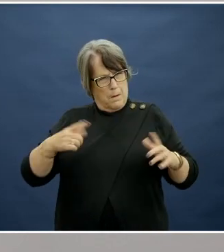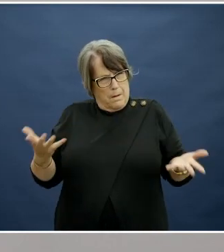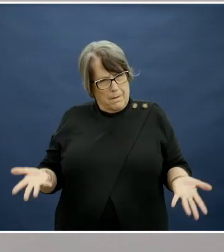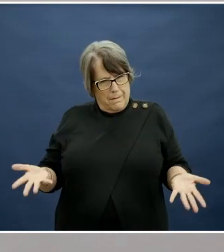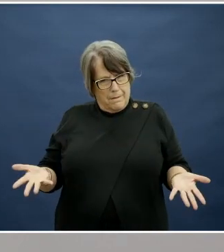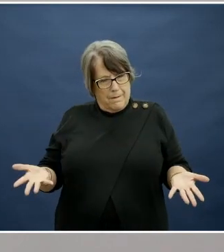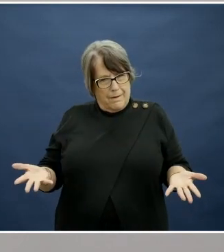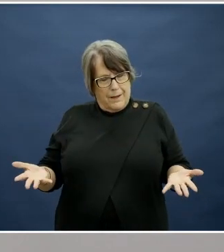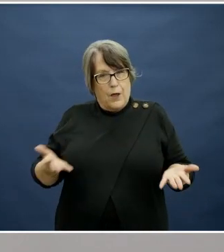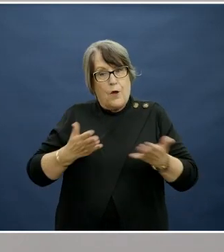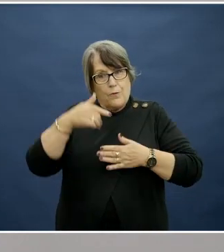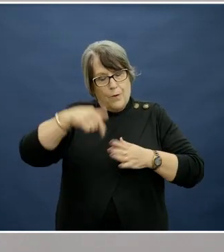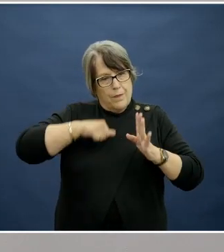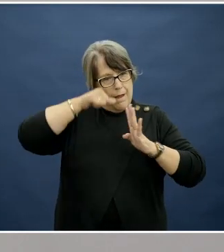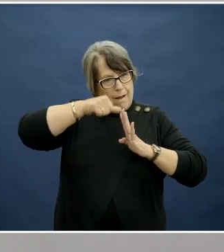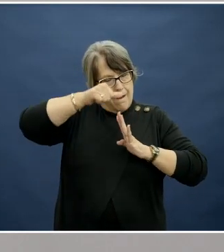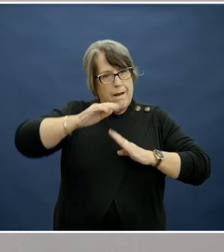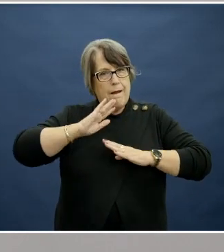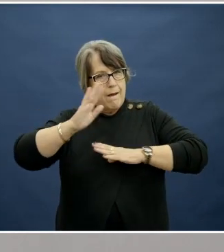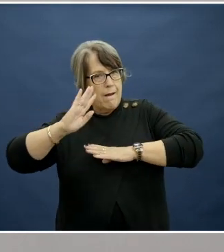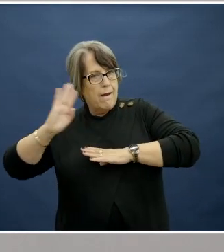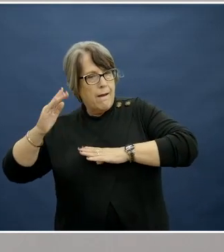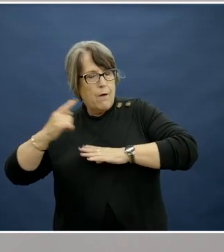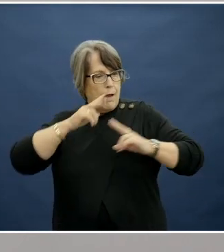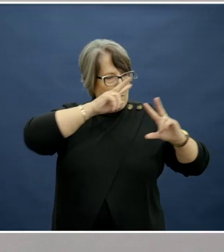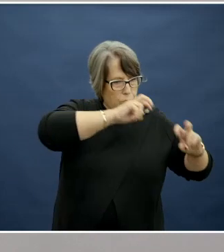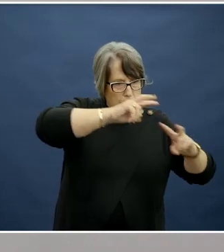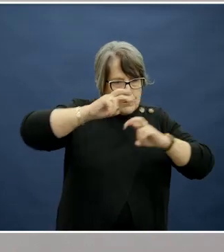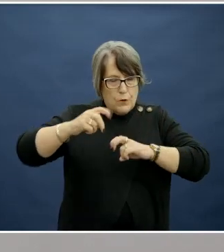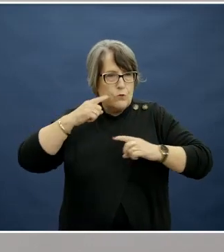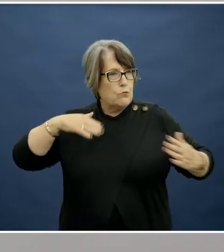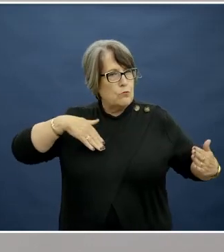Because through this series, we showcase our researchers who challenge the status quo and